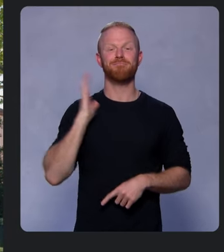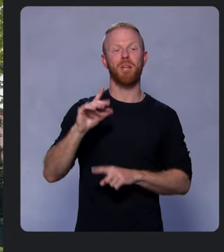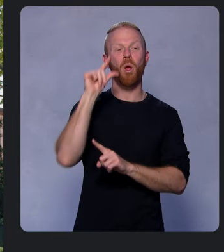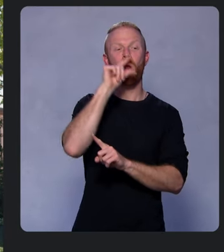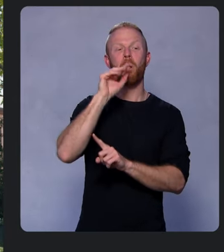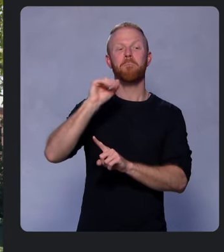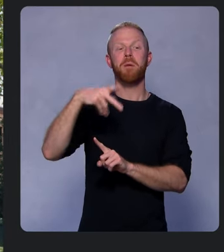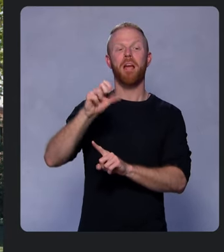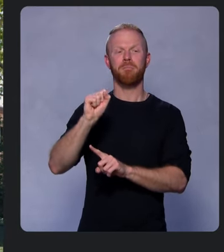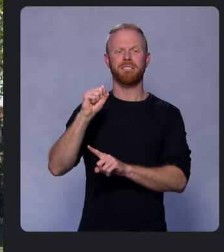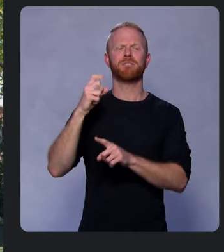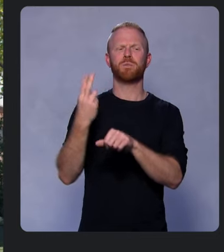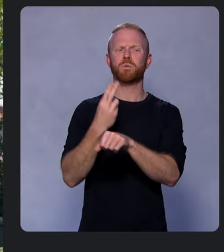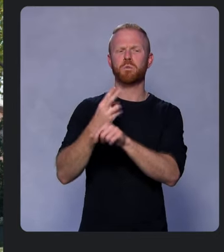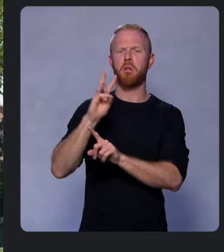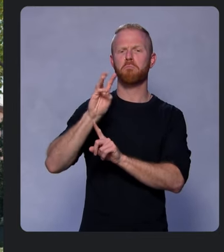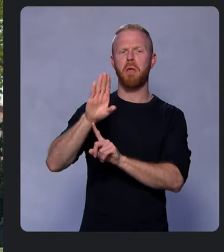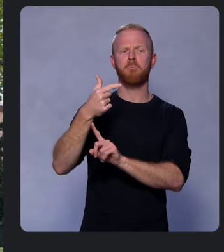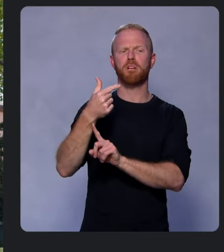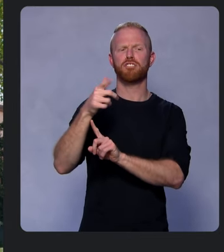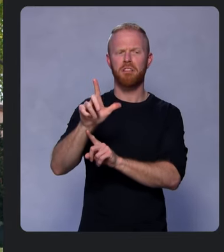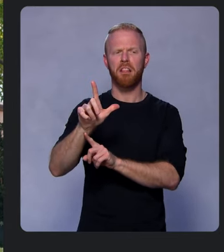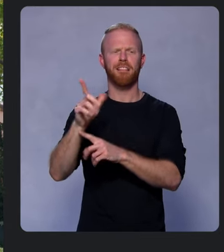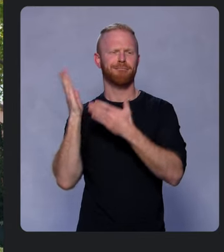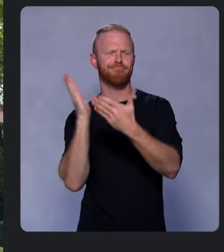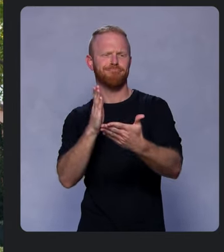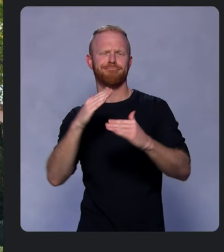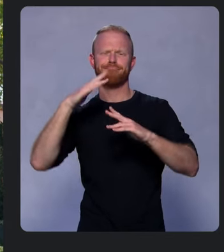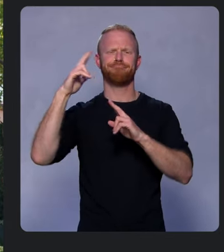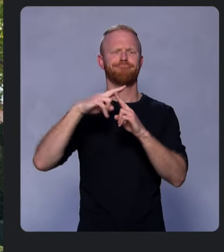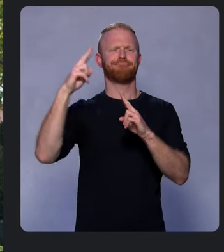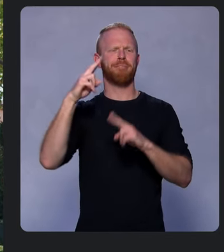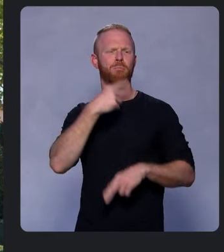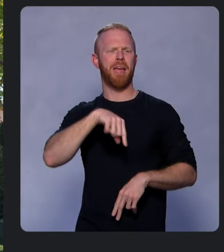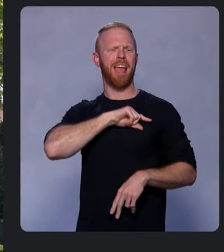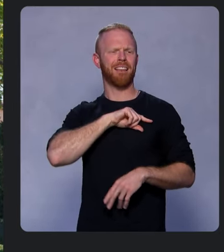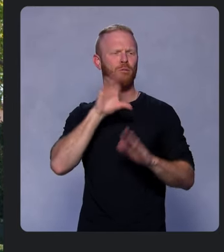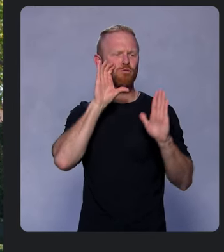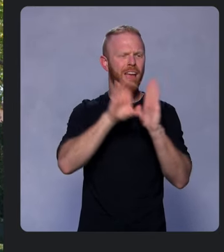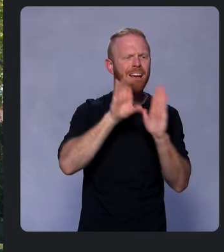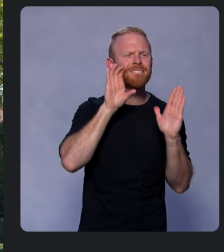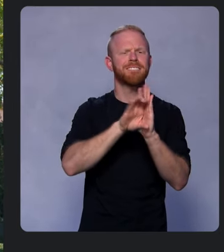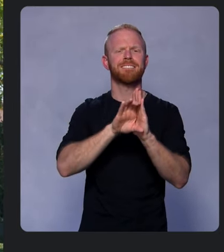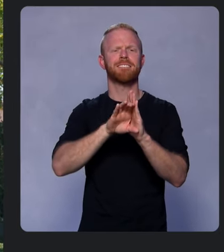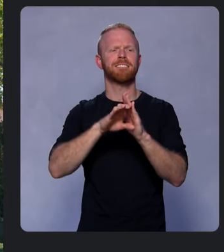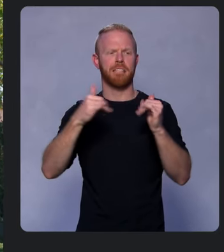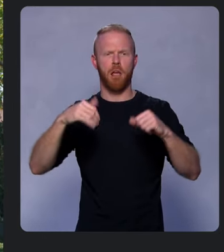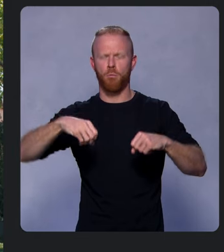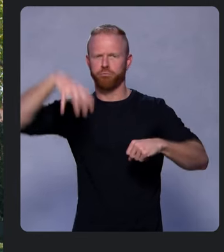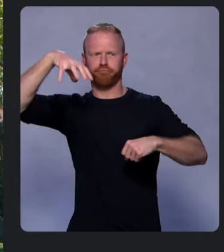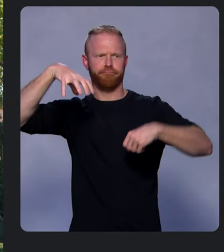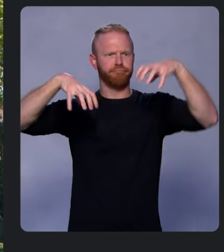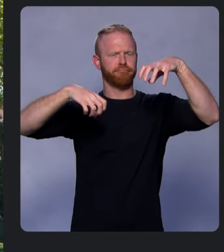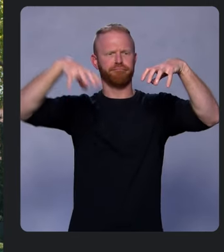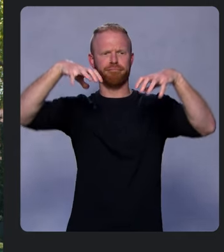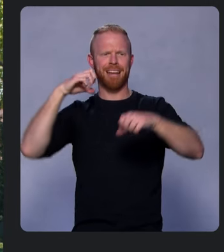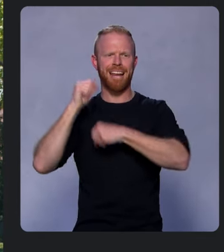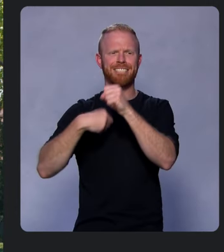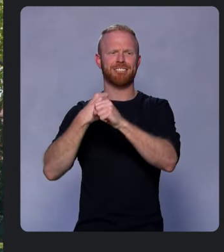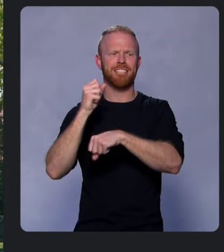has been using WebGL to deliver high quality graphics rendering for years, it wasn’t available in the Maps JavaScript API for developers.